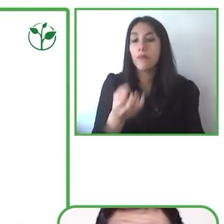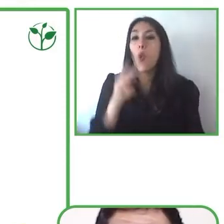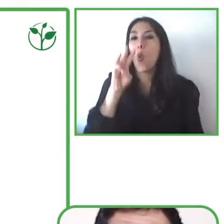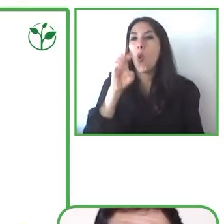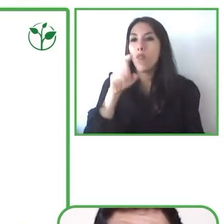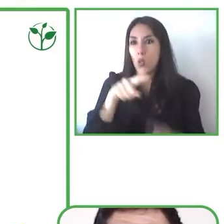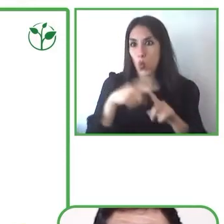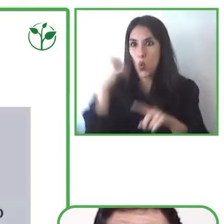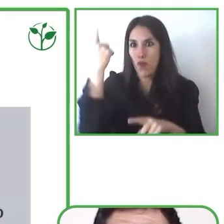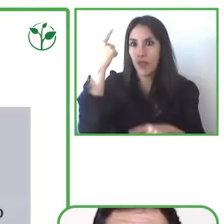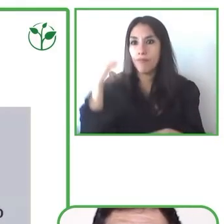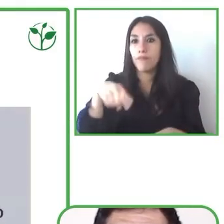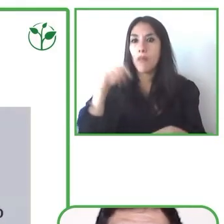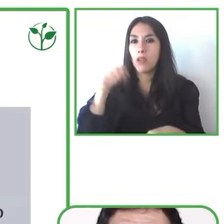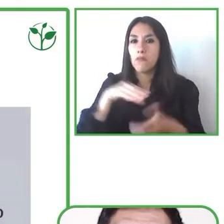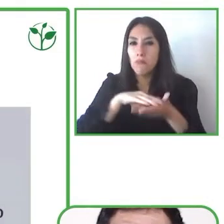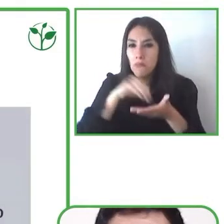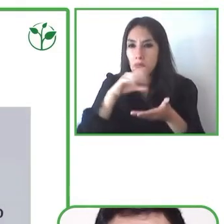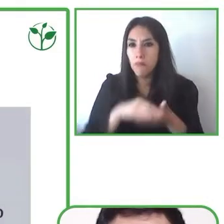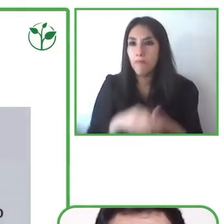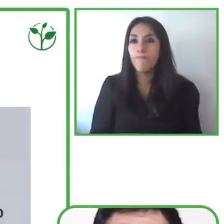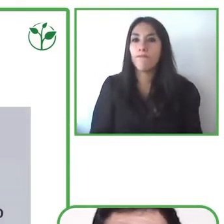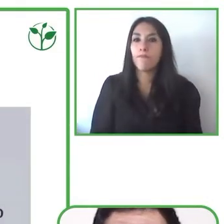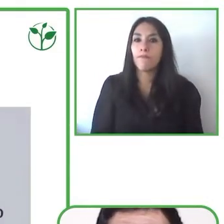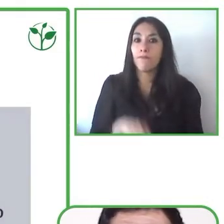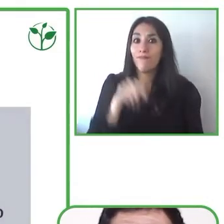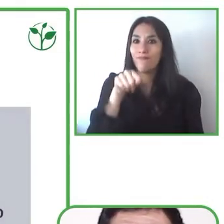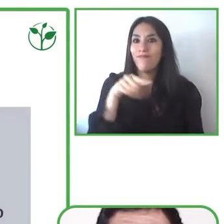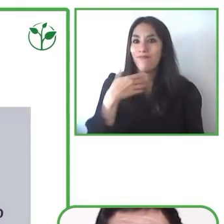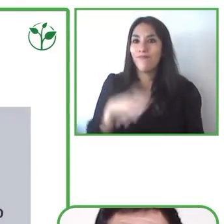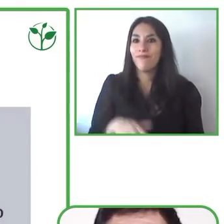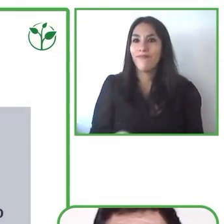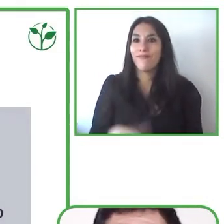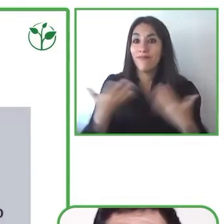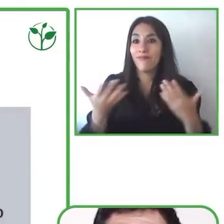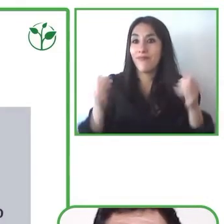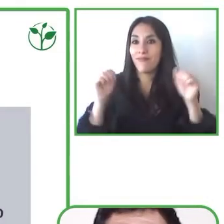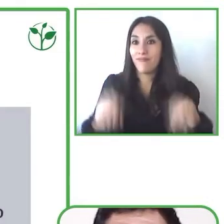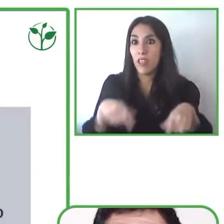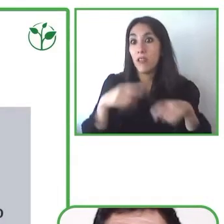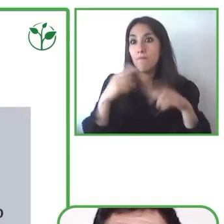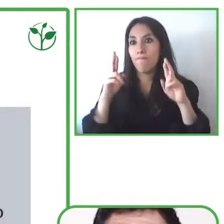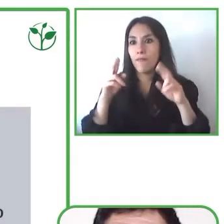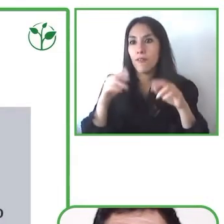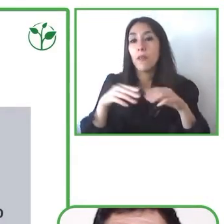systems and you may download them as well. Thank you so much for this invitation.